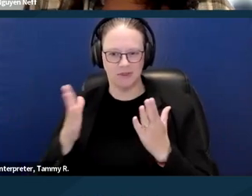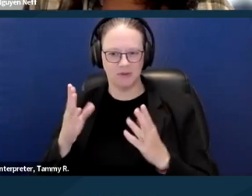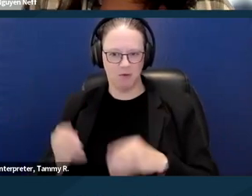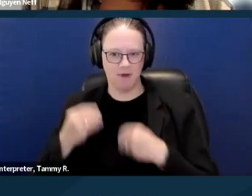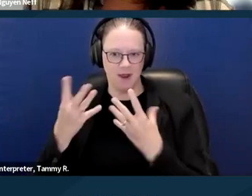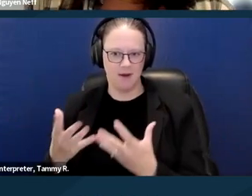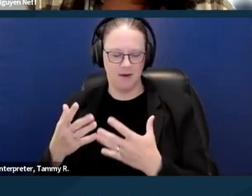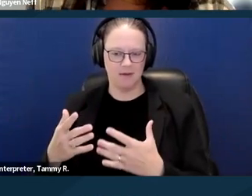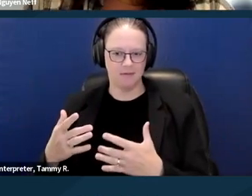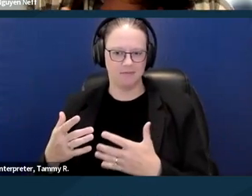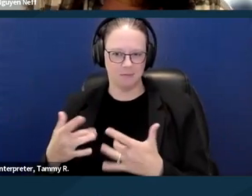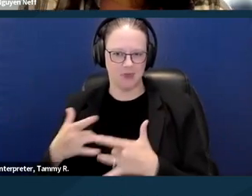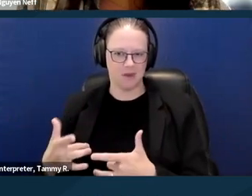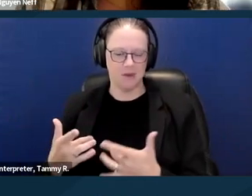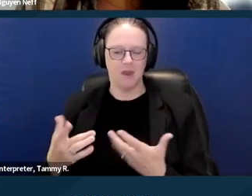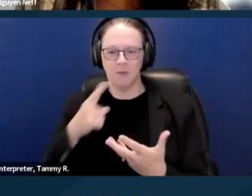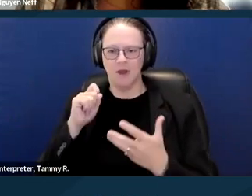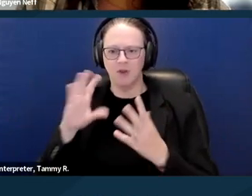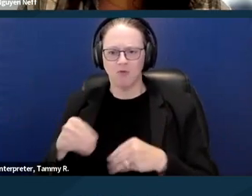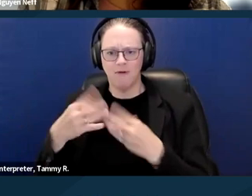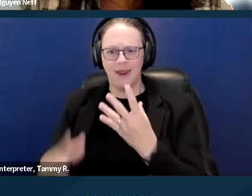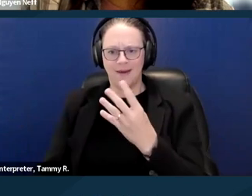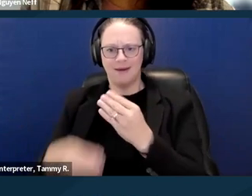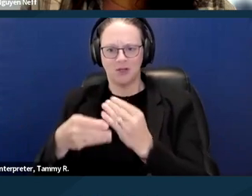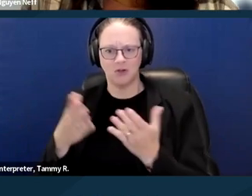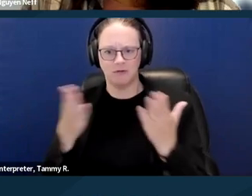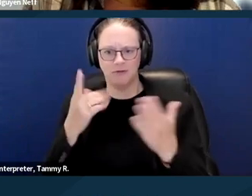'cause it's providing this additional service for the dog